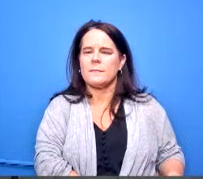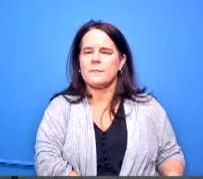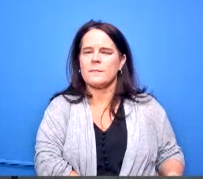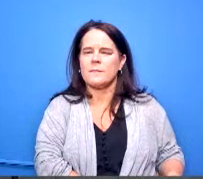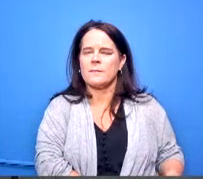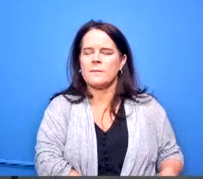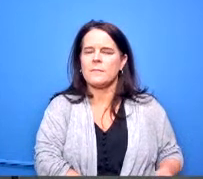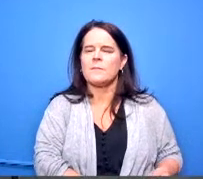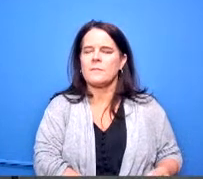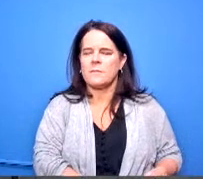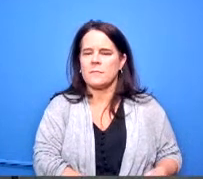just let me know when i can